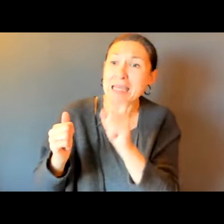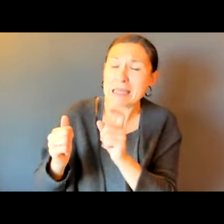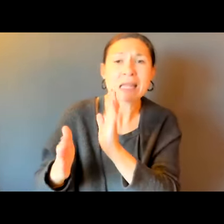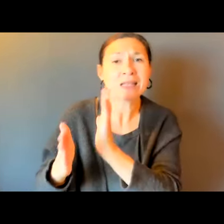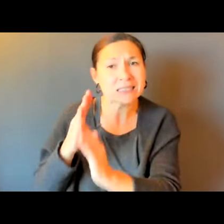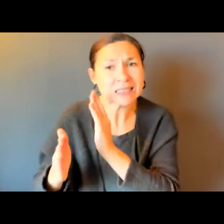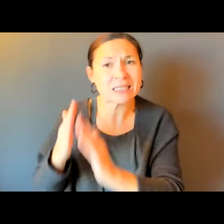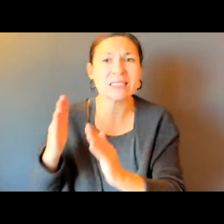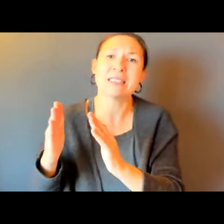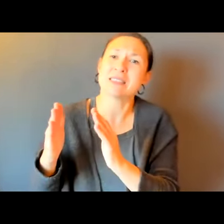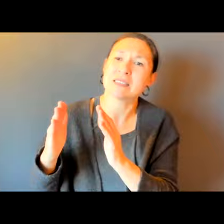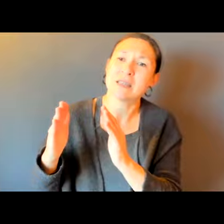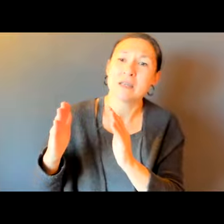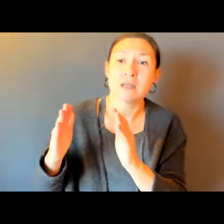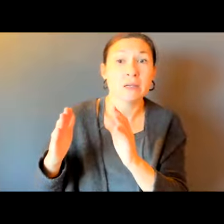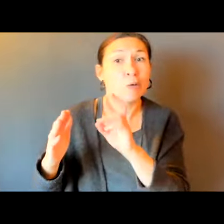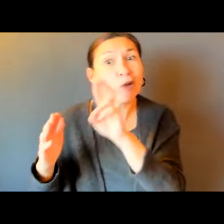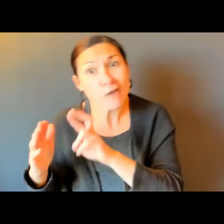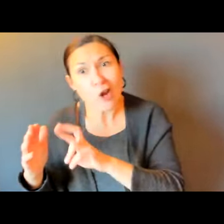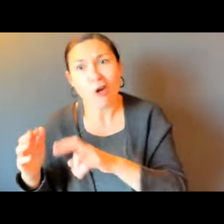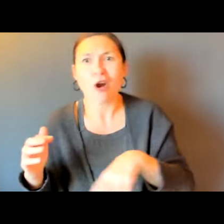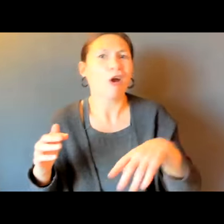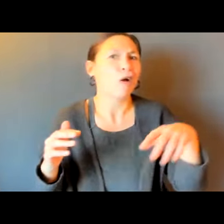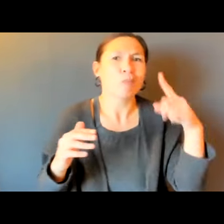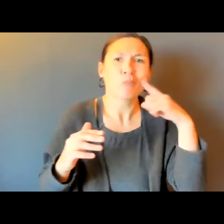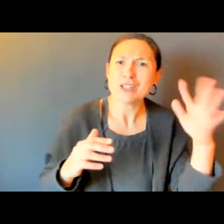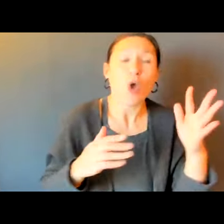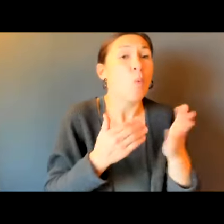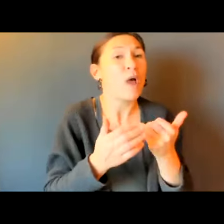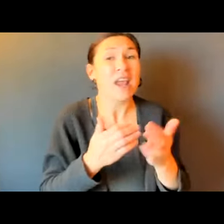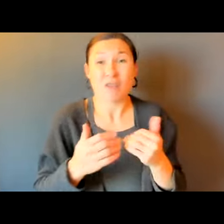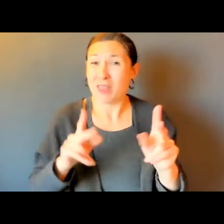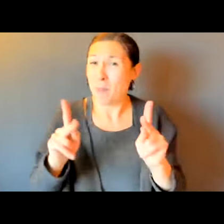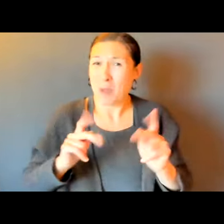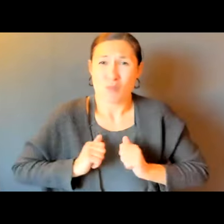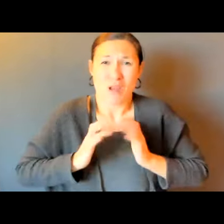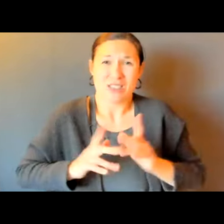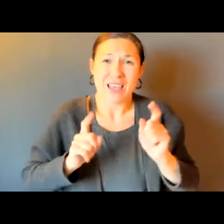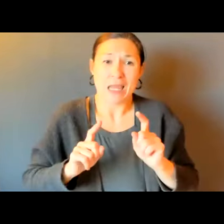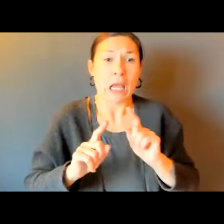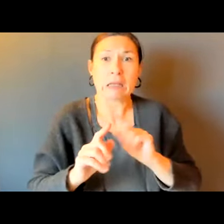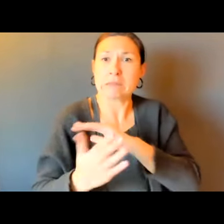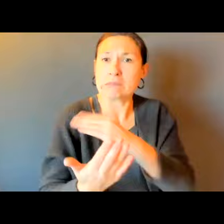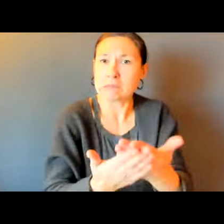THIS IS A MATTER OF WE -- THE PEOPLE IN YOUR CITIES AND TOWNS, YOU ARE IN REVERE,